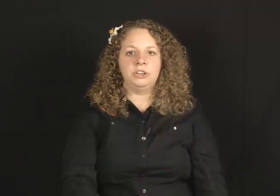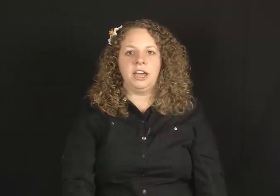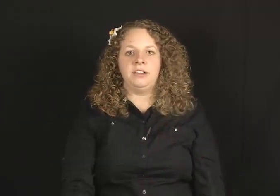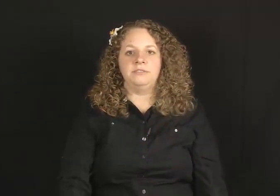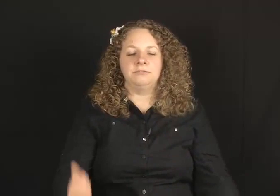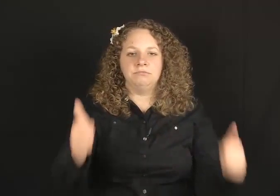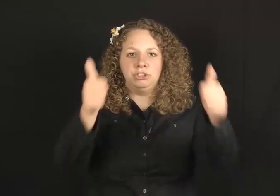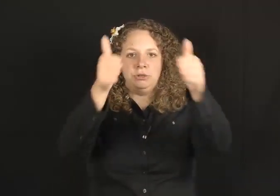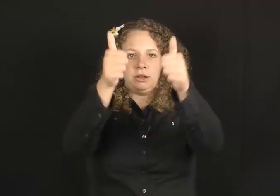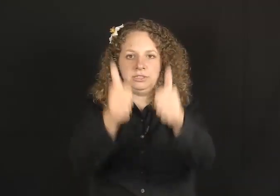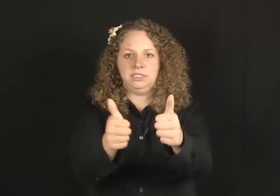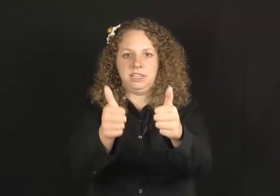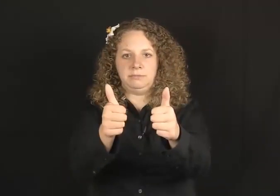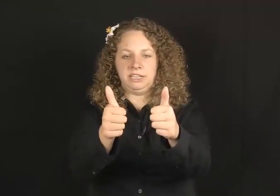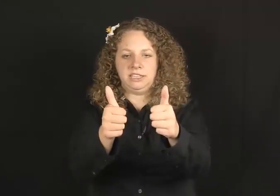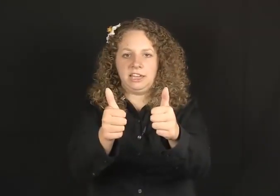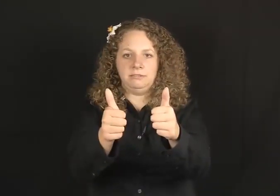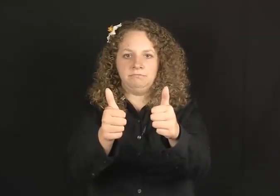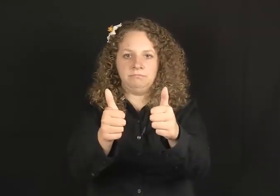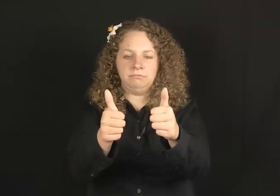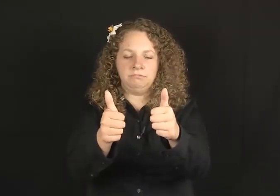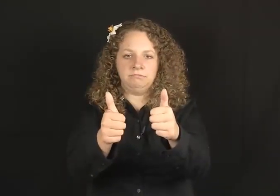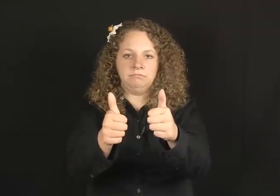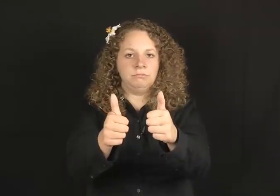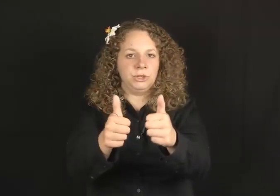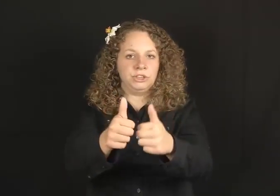You could have two houses side-by-side (2 thumbs up).